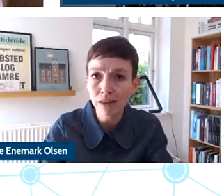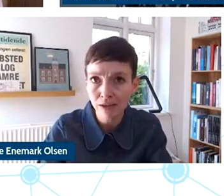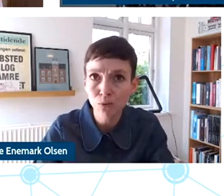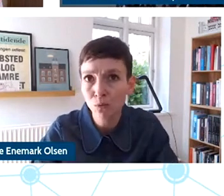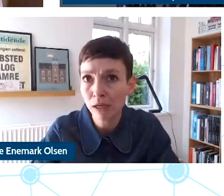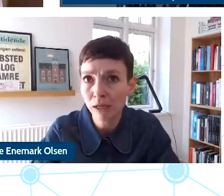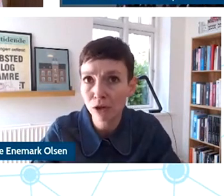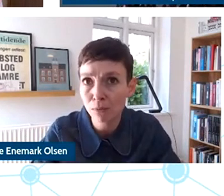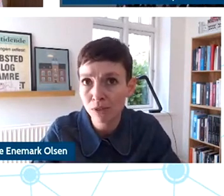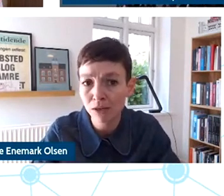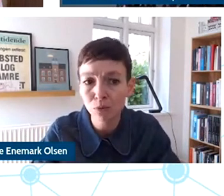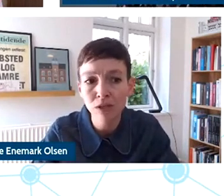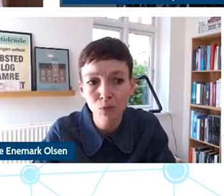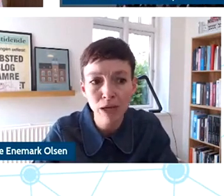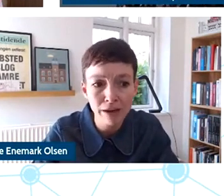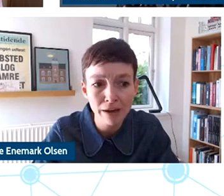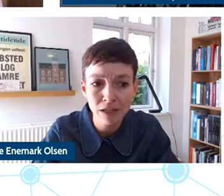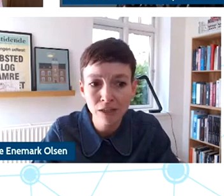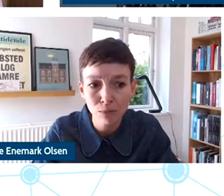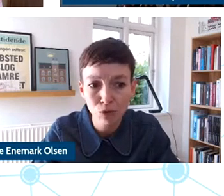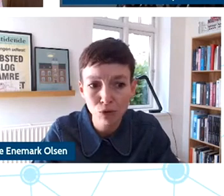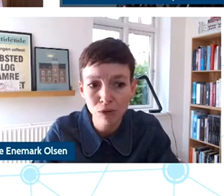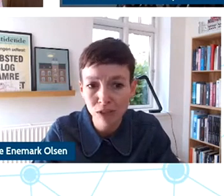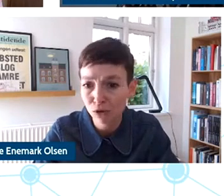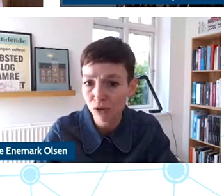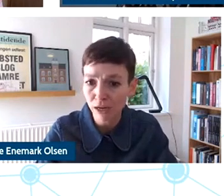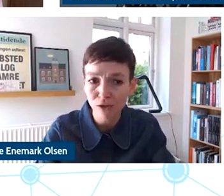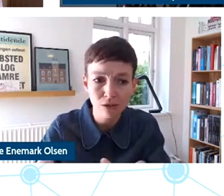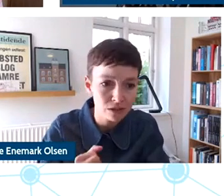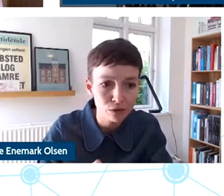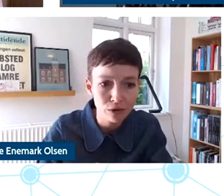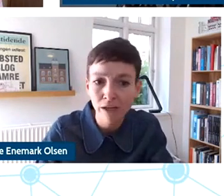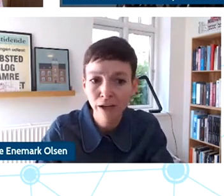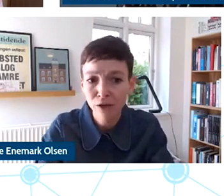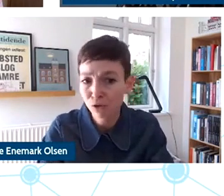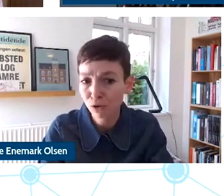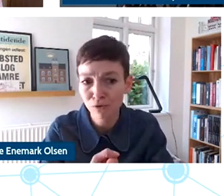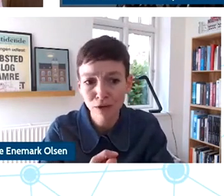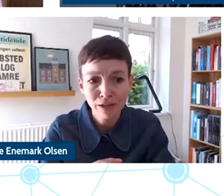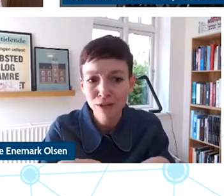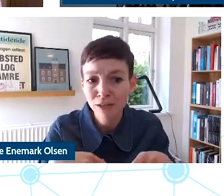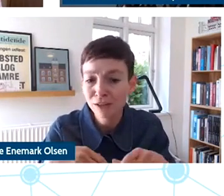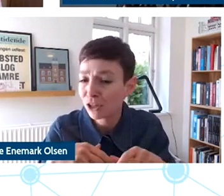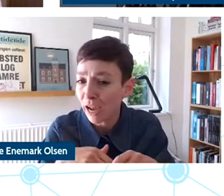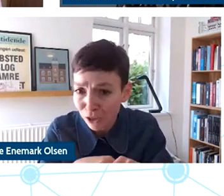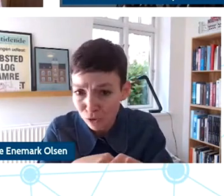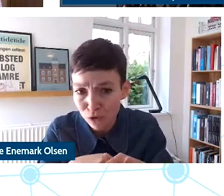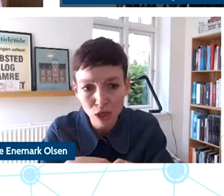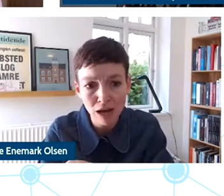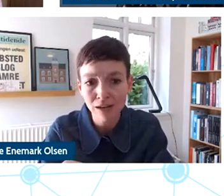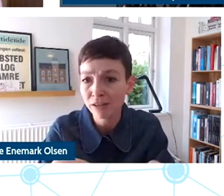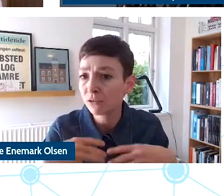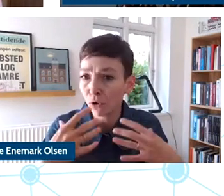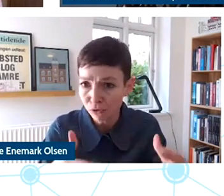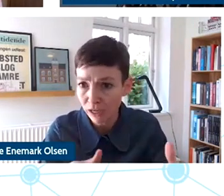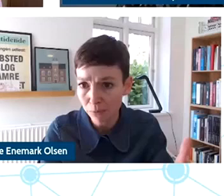comes with that the opportunity to start considering the age of the child